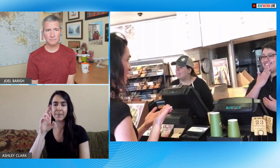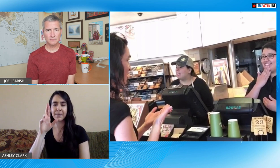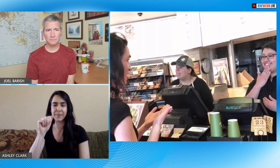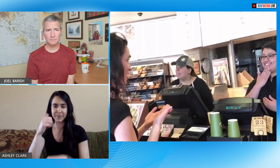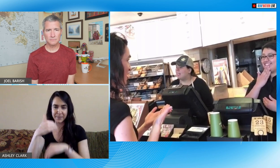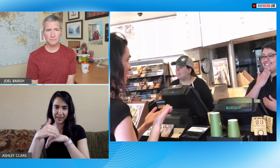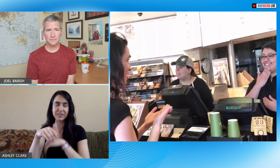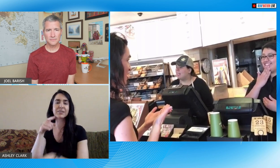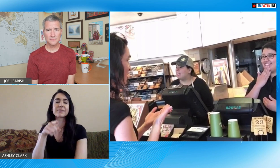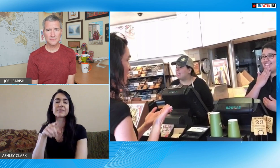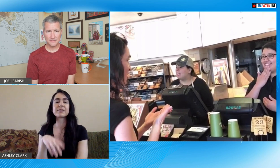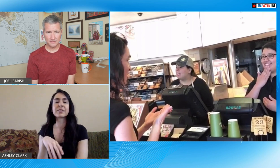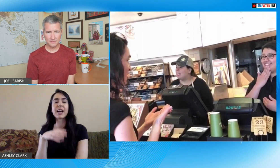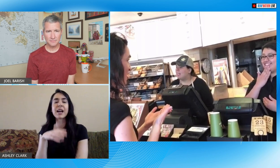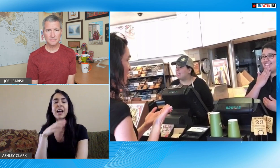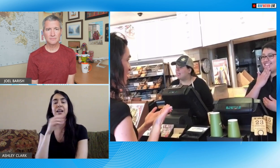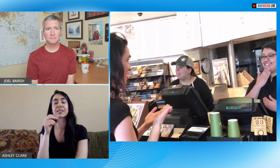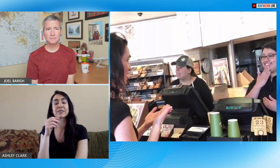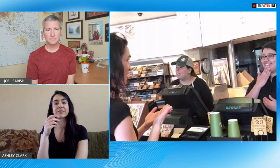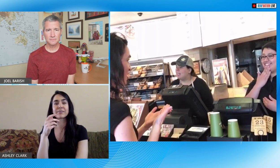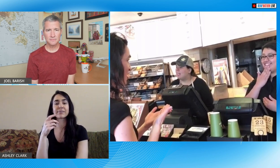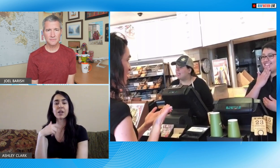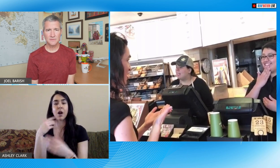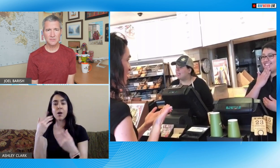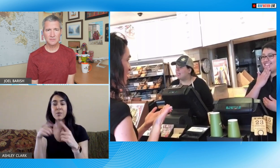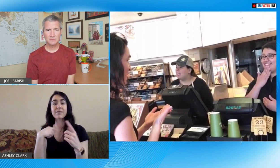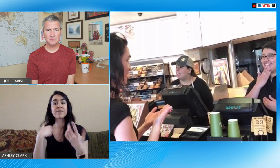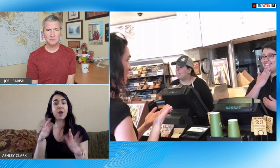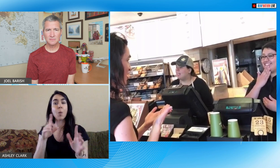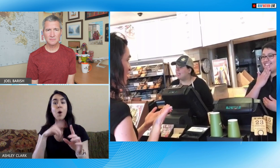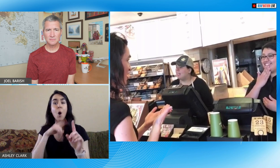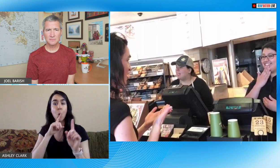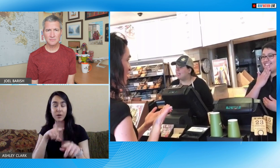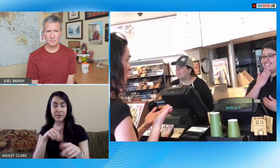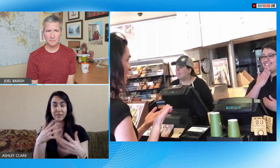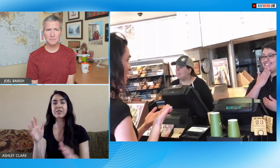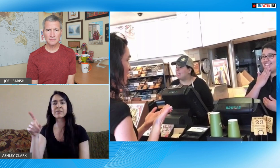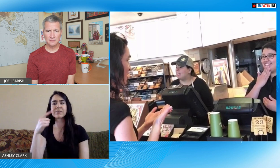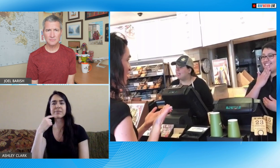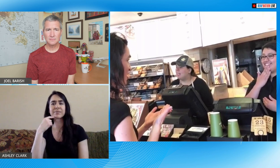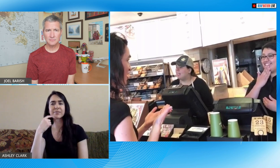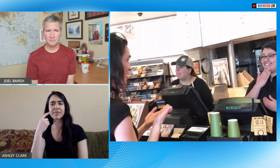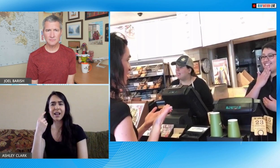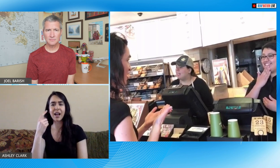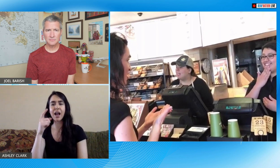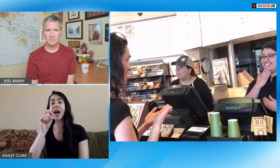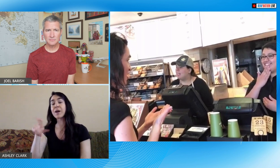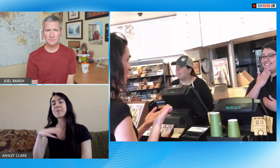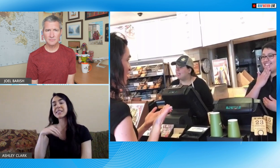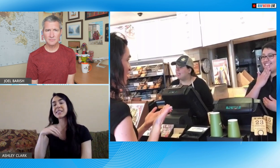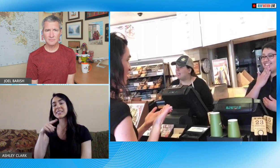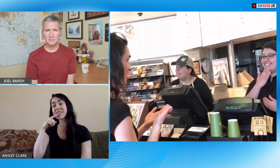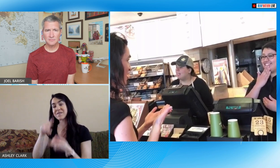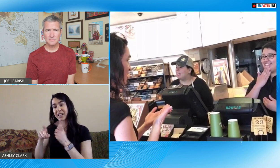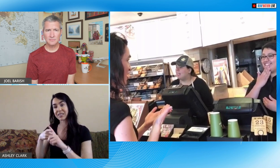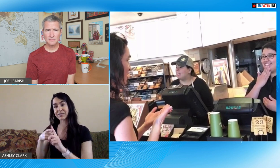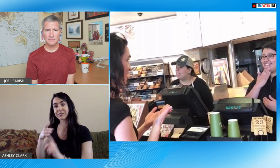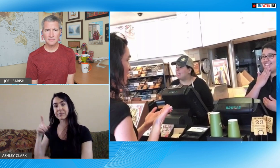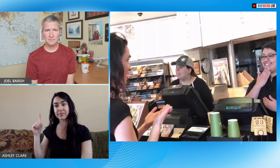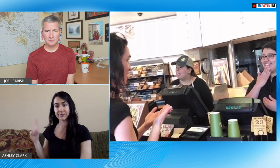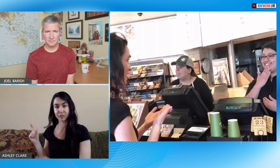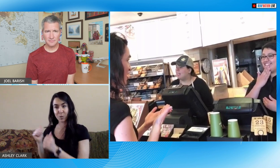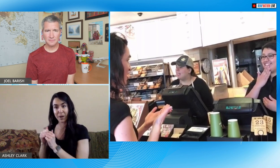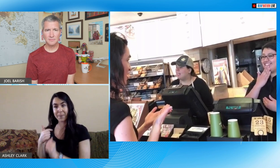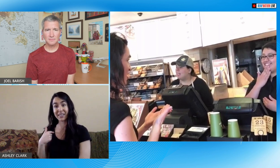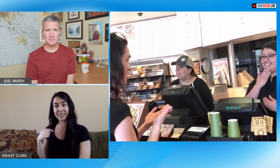ordering at Panera Bread and after I had completed my order the cashier I had a